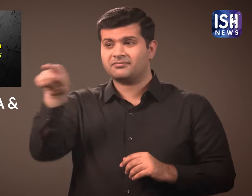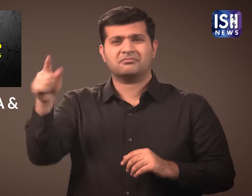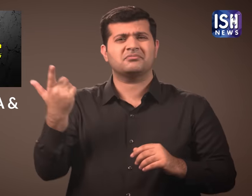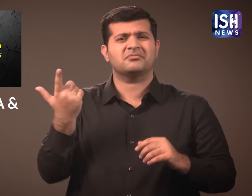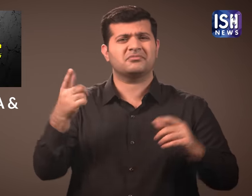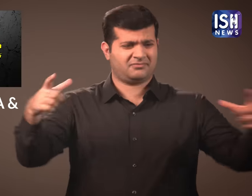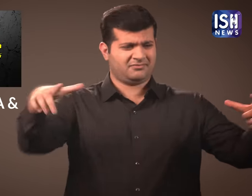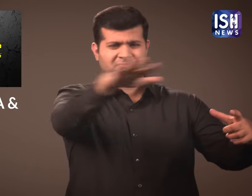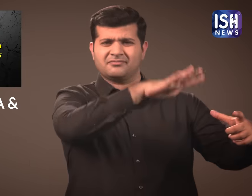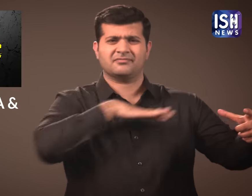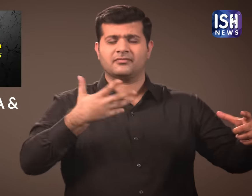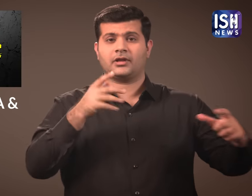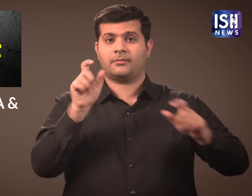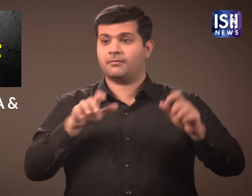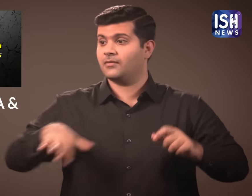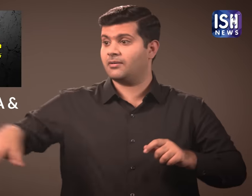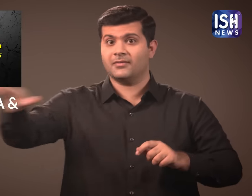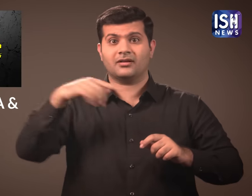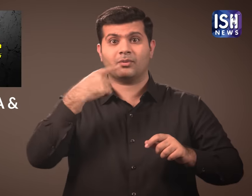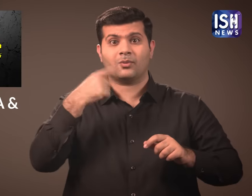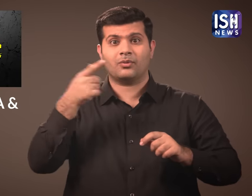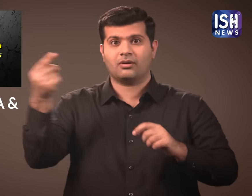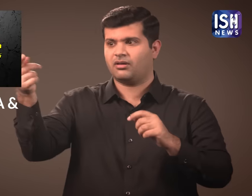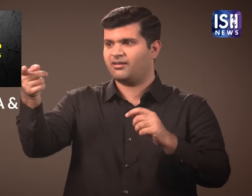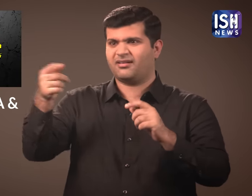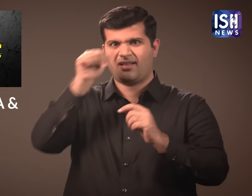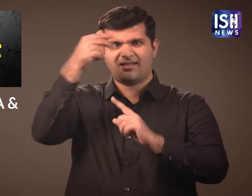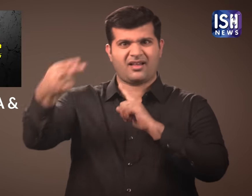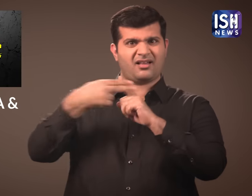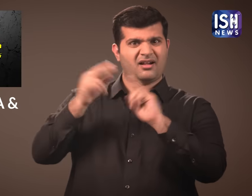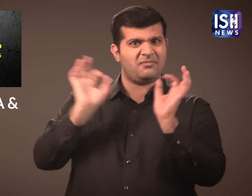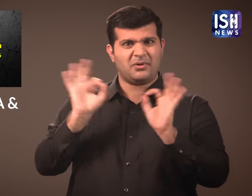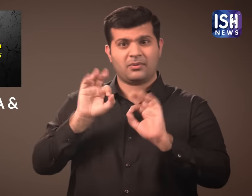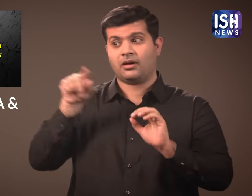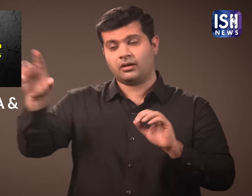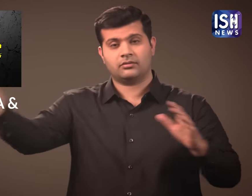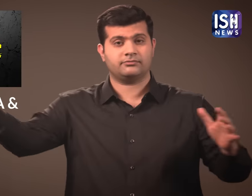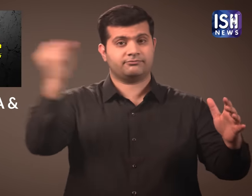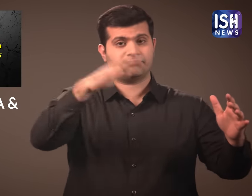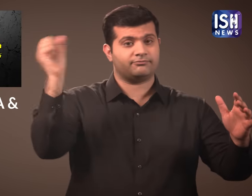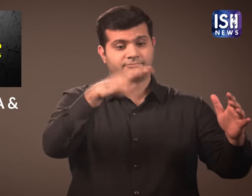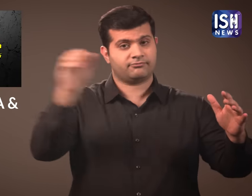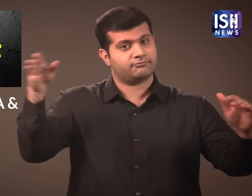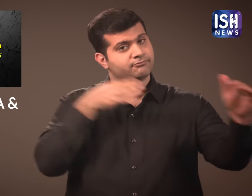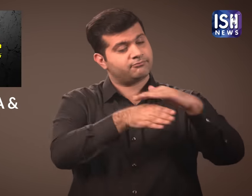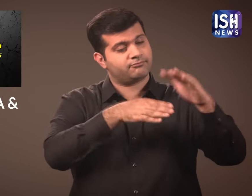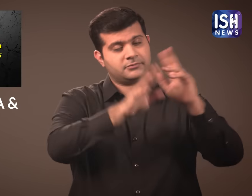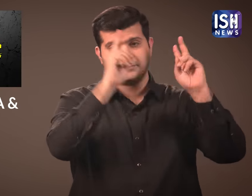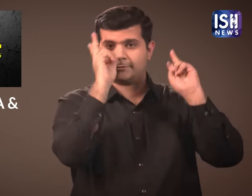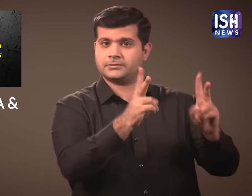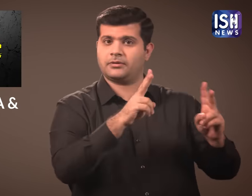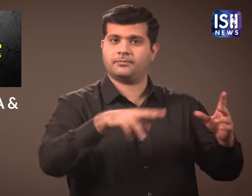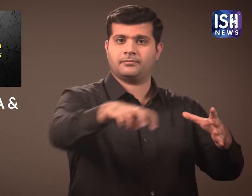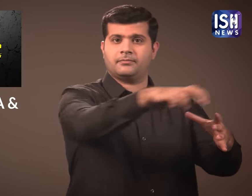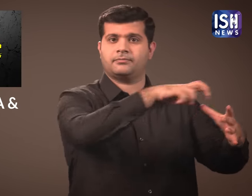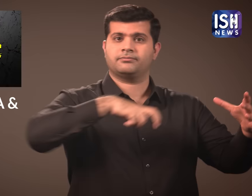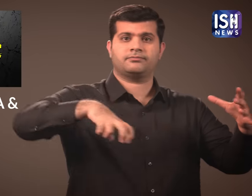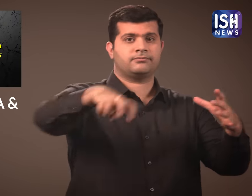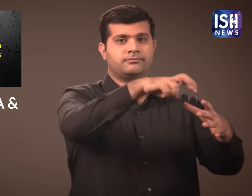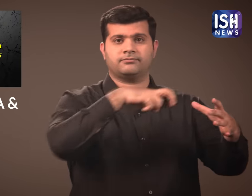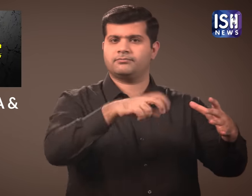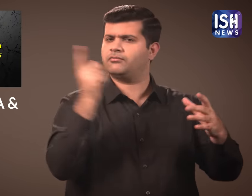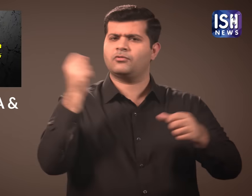The people without Indian Citizenship will be sent to these detention centres.